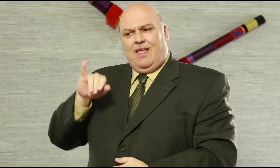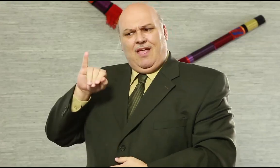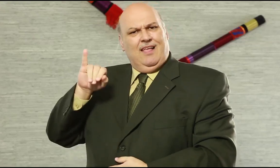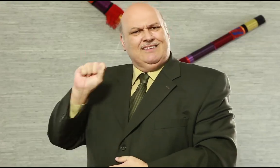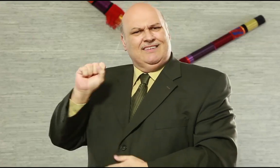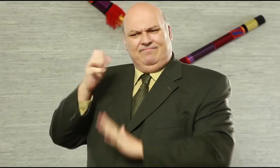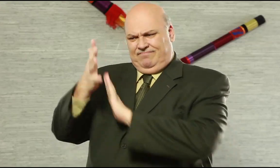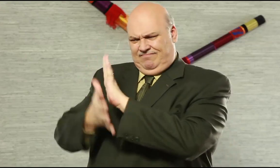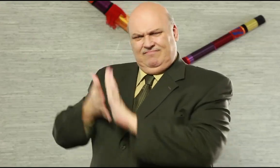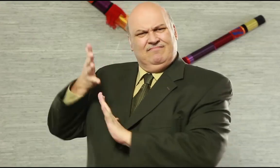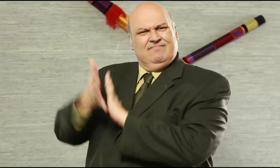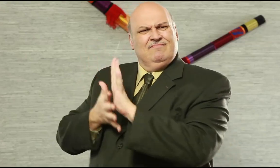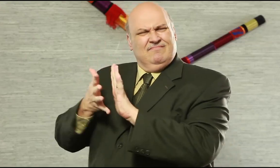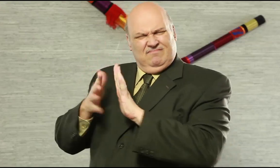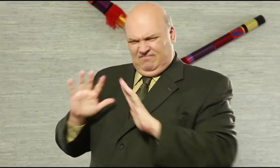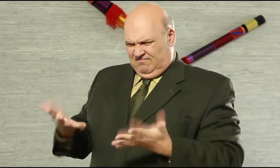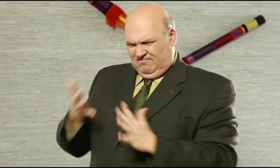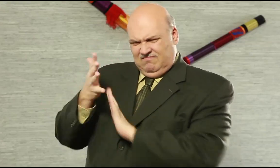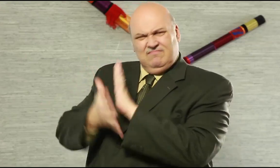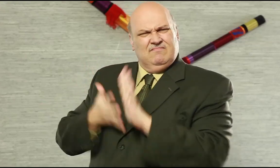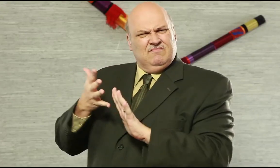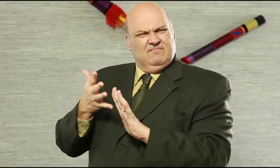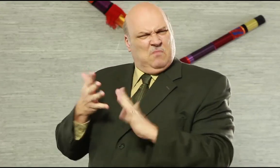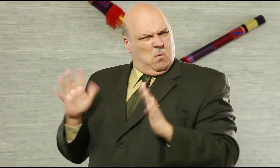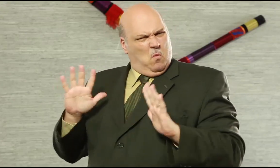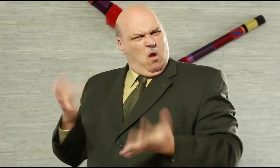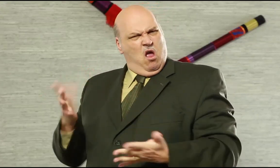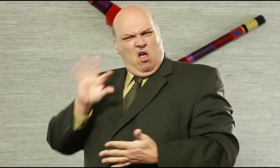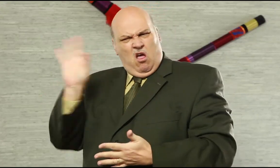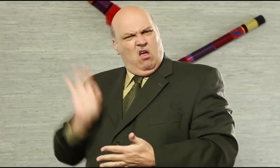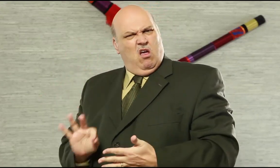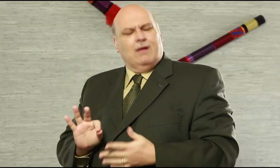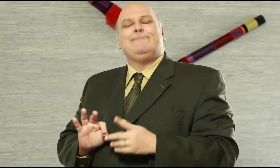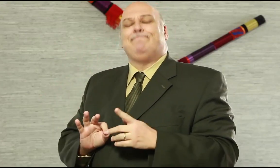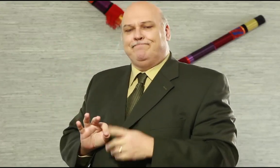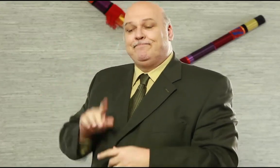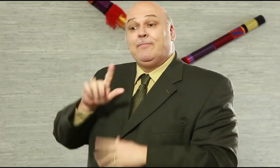Why IS? So that many deaf individuals around